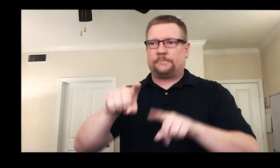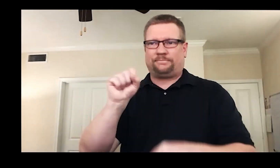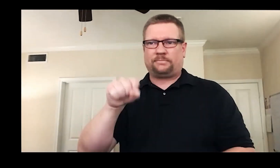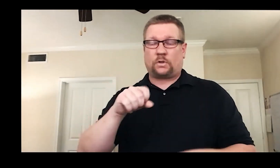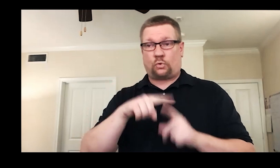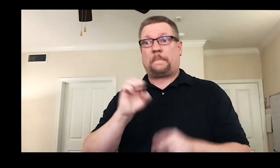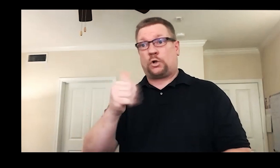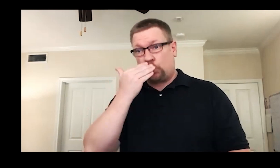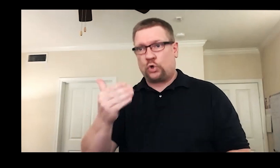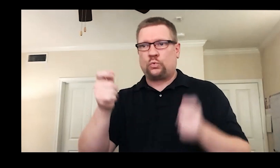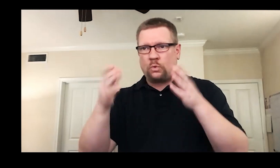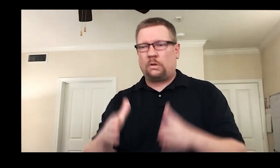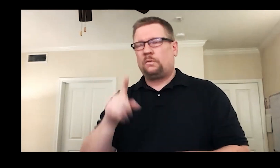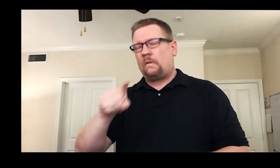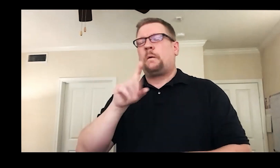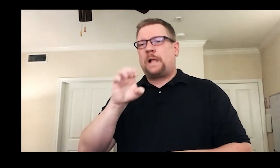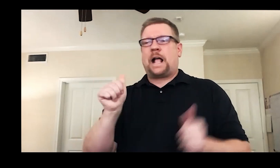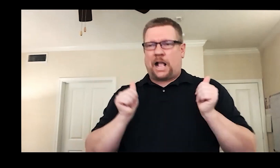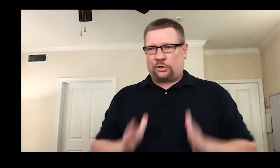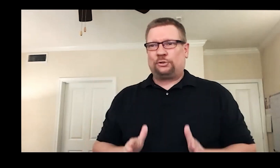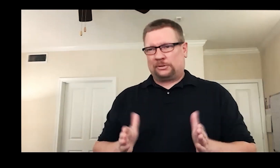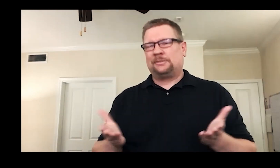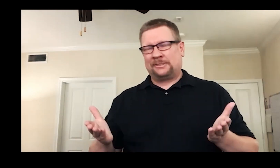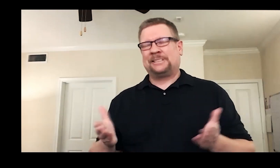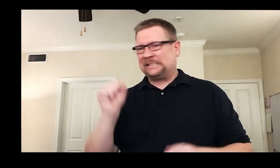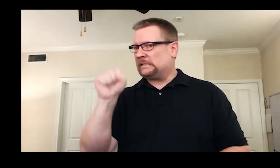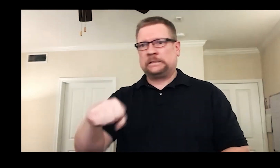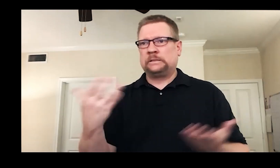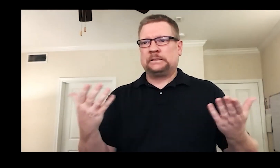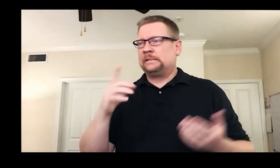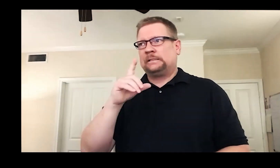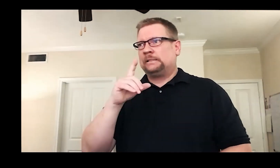I fully agree, to be a good director you need to have acted.